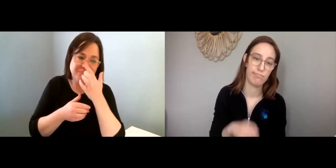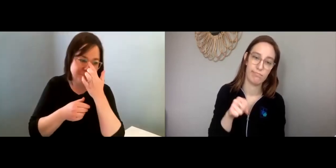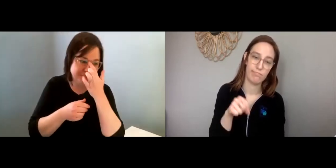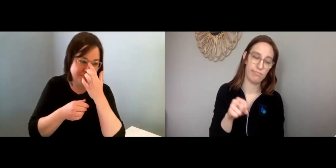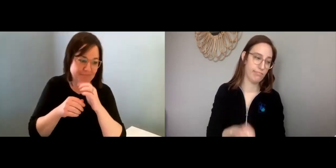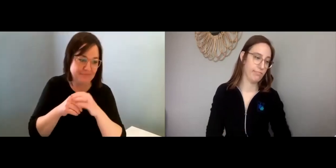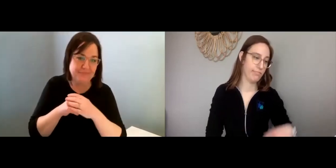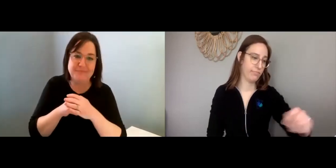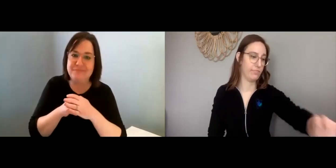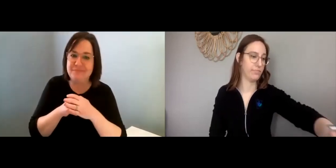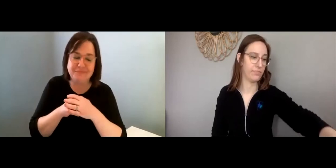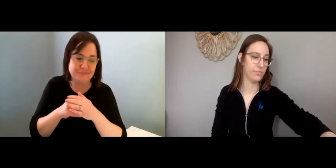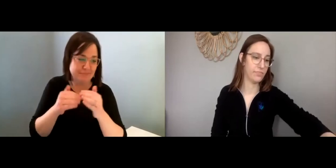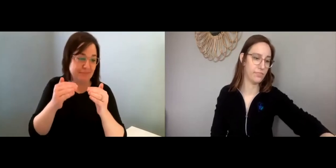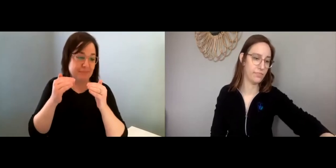Maggie: Yeah...yeah.